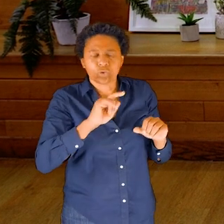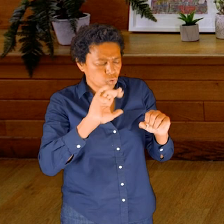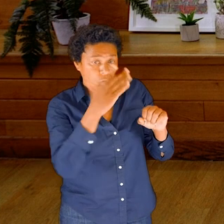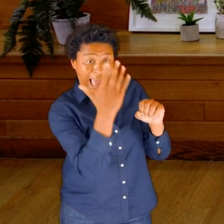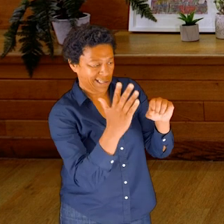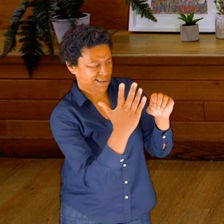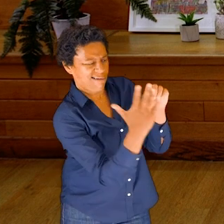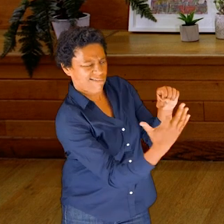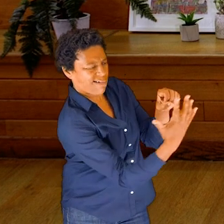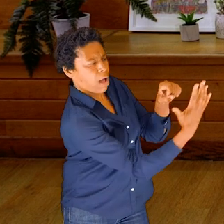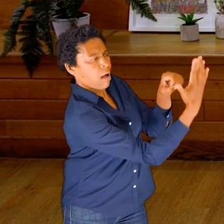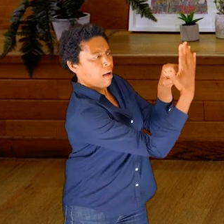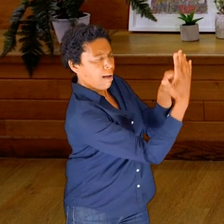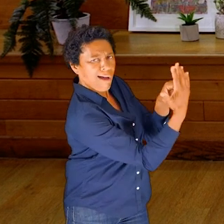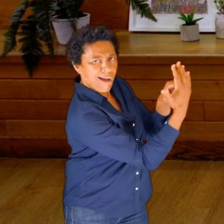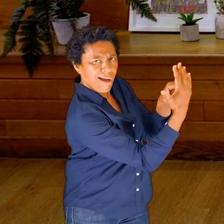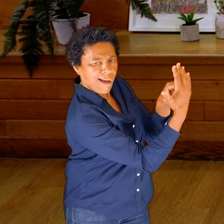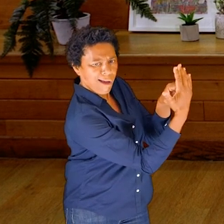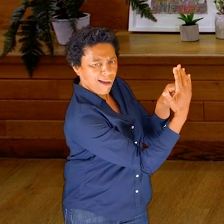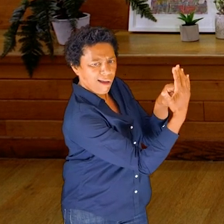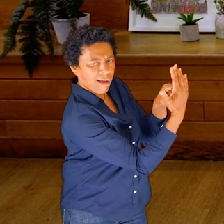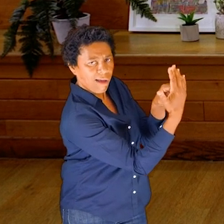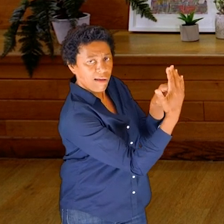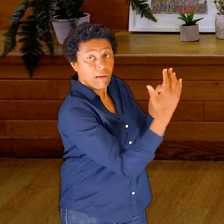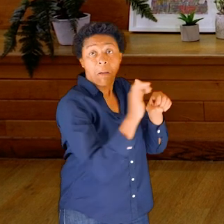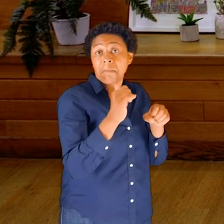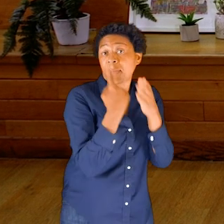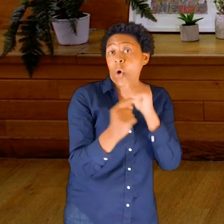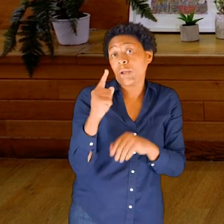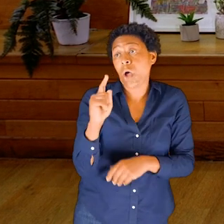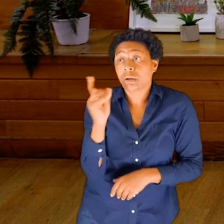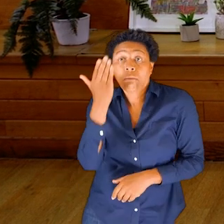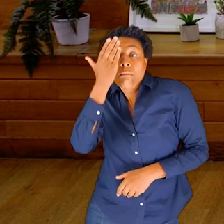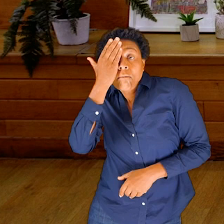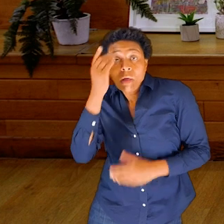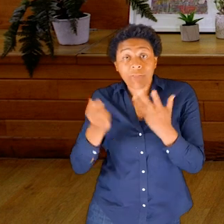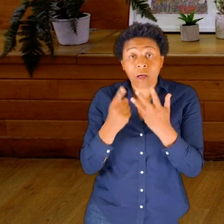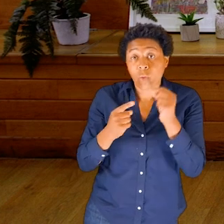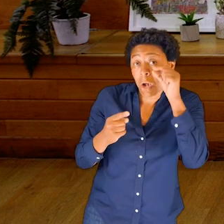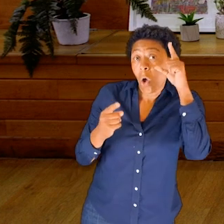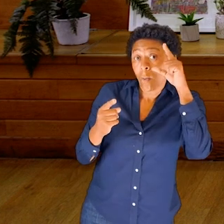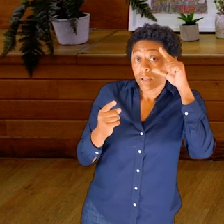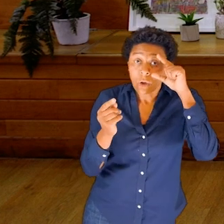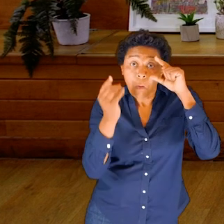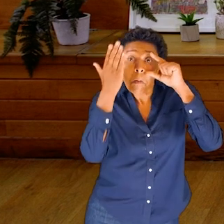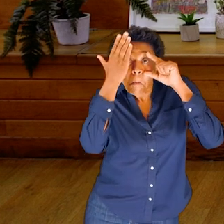time, keeping one eye open, if that’s more comfortable for you. Or both at the same time; up to you.